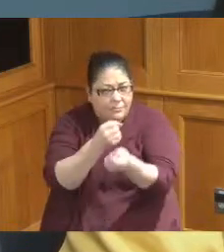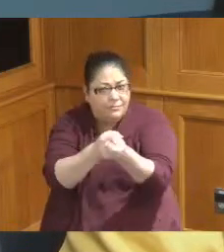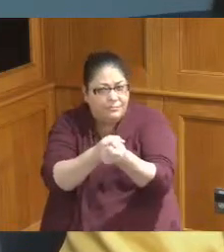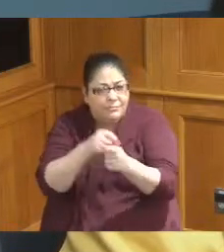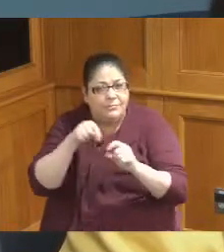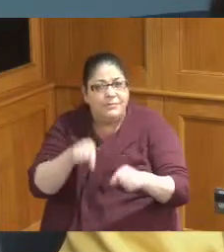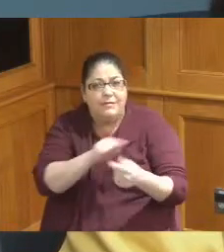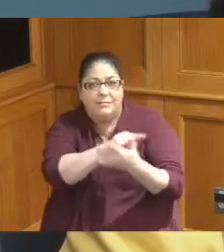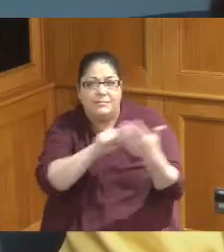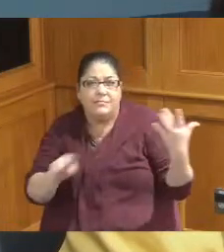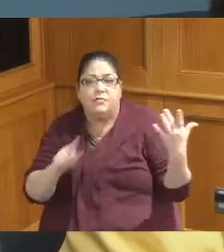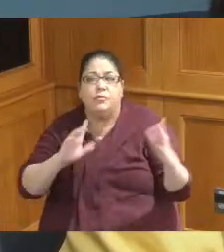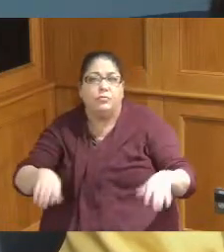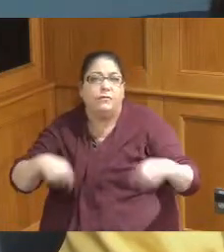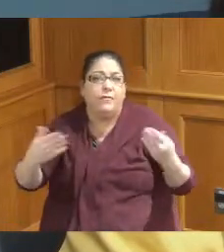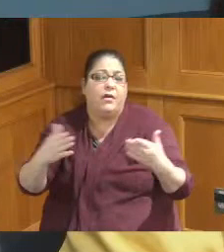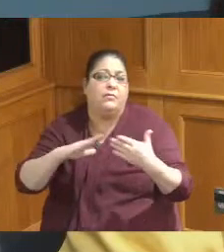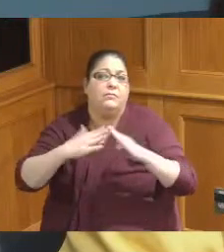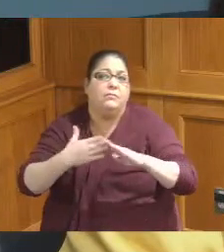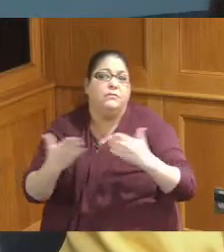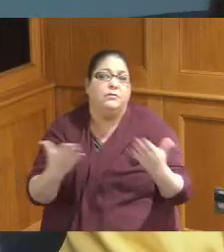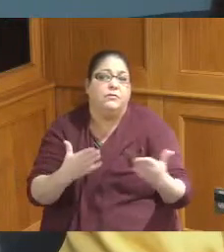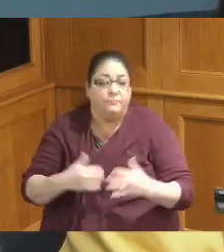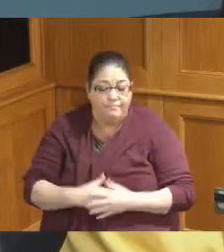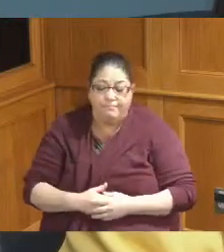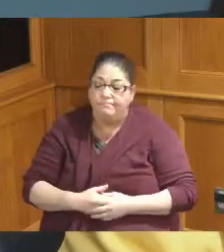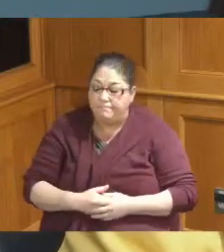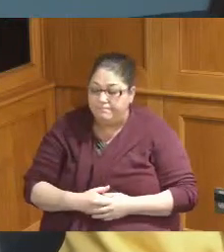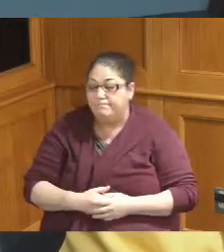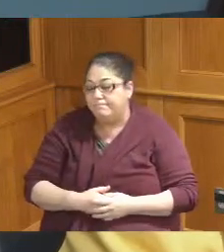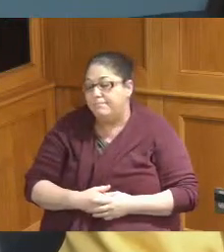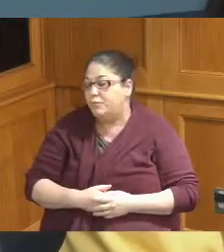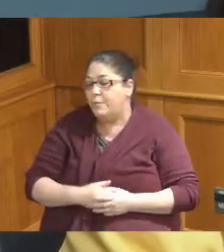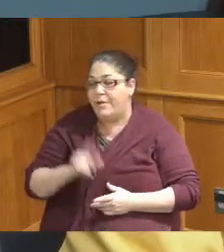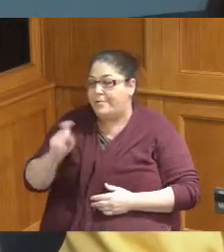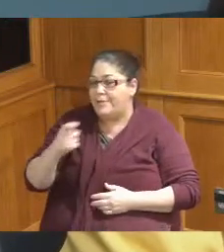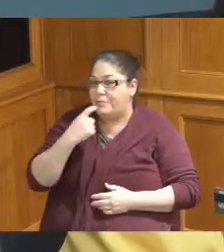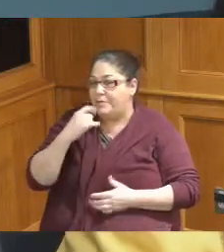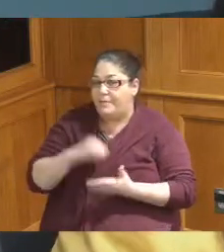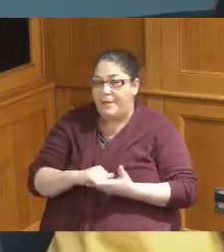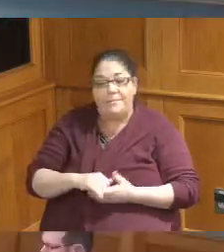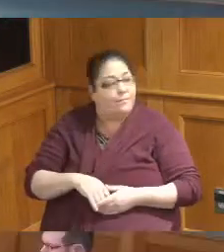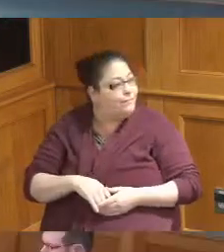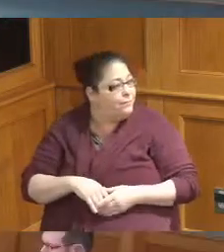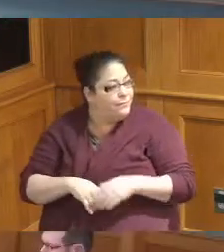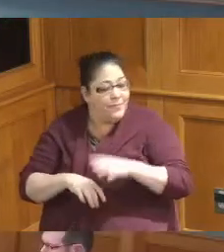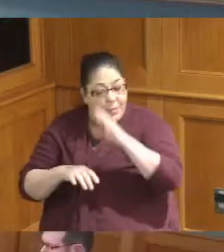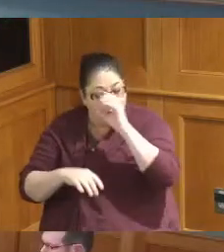provide these services for these people so I just needed to say that Madam chair yeah now this is